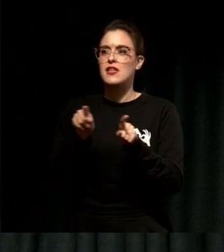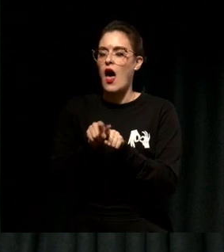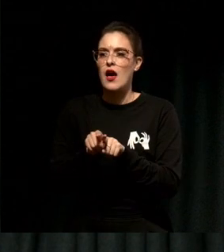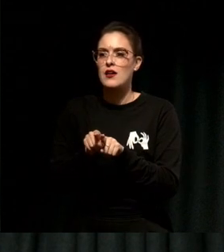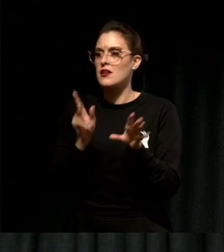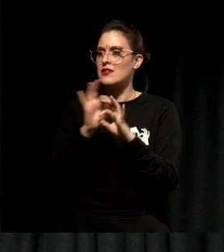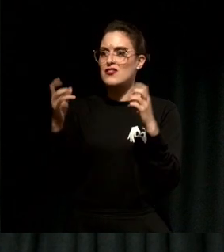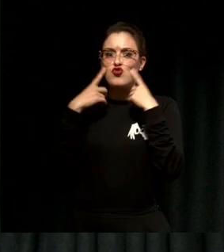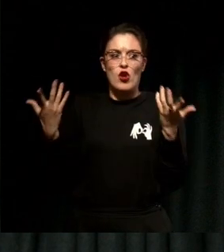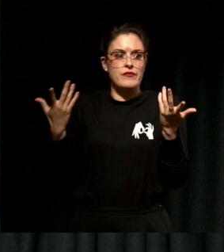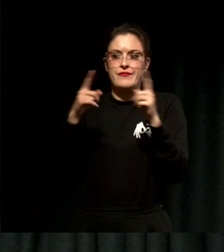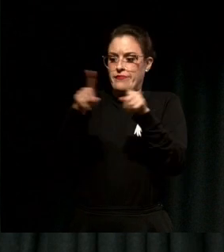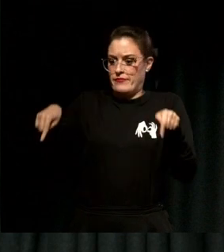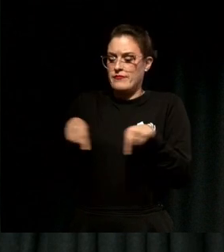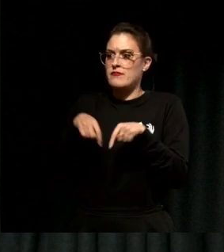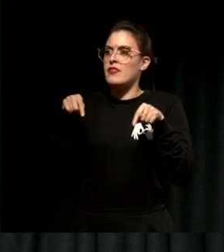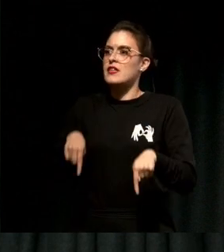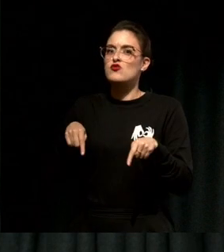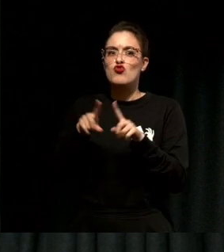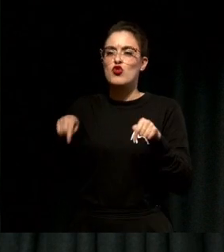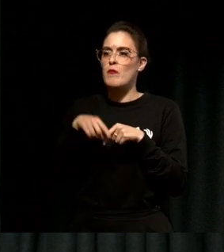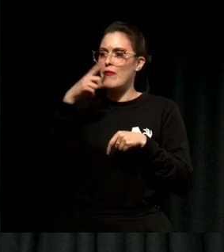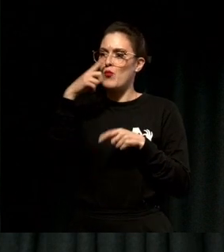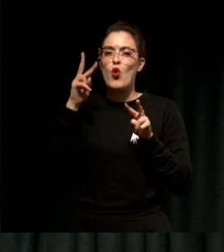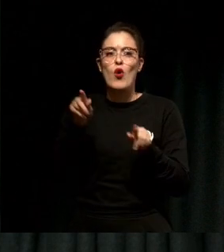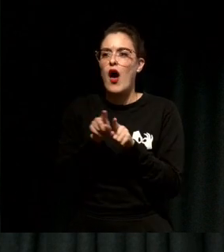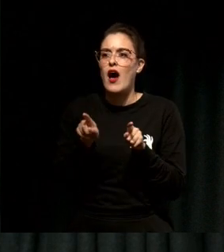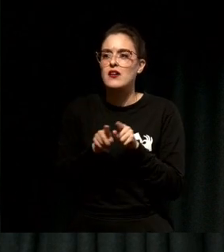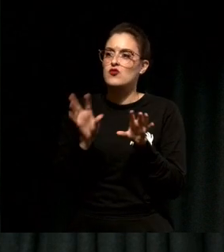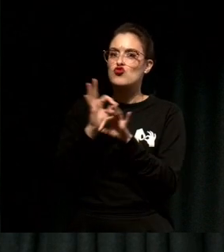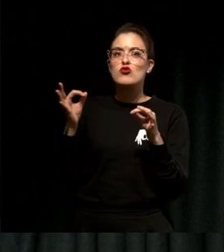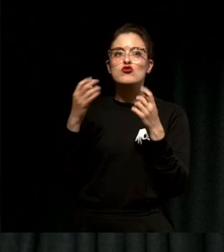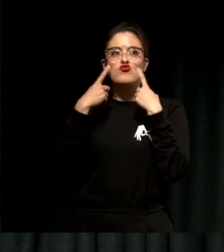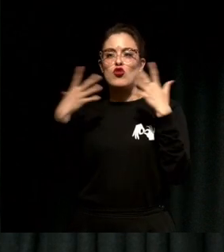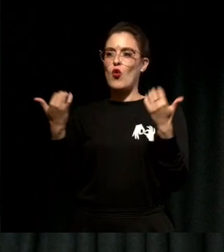and backgrounds and amazing skills and journeys that you all have, and that we all have as migrants to this country.